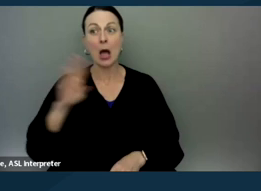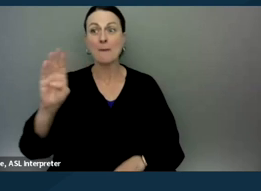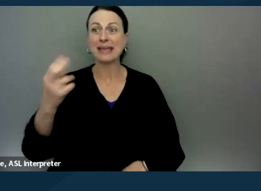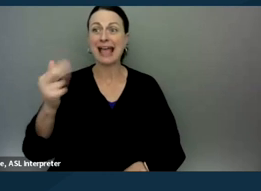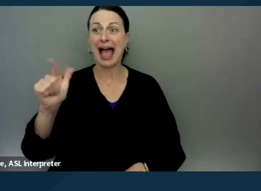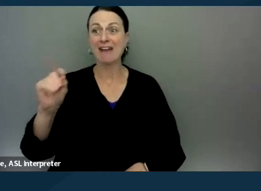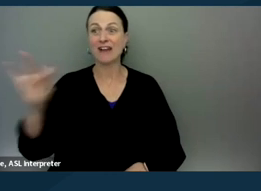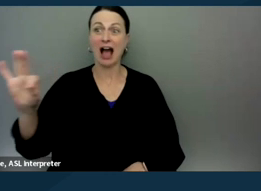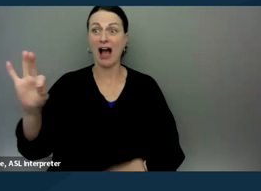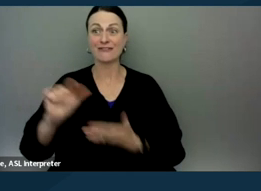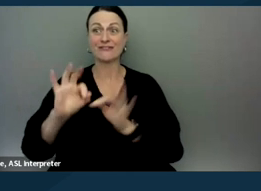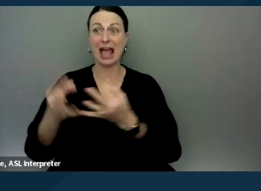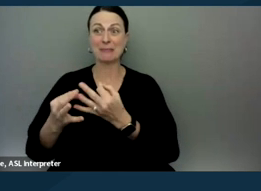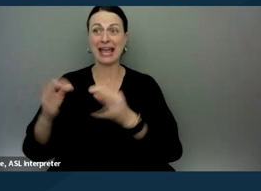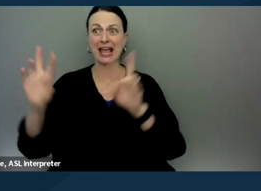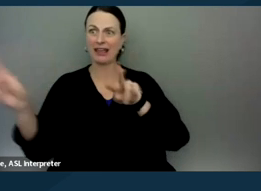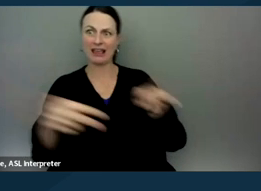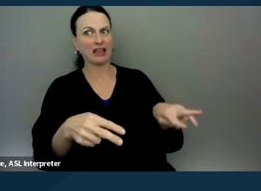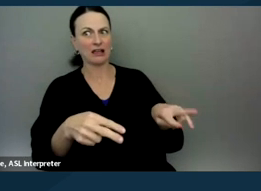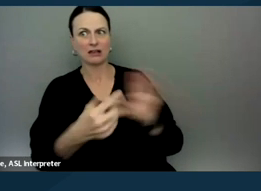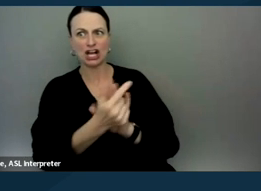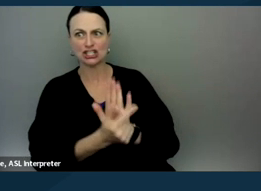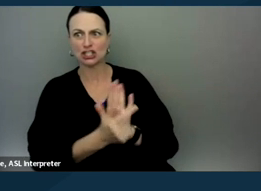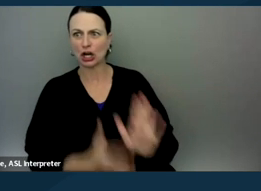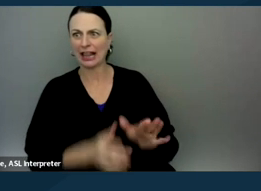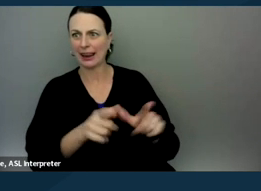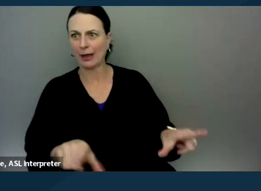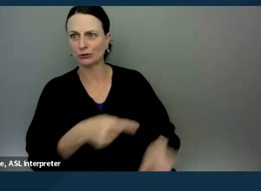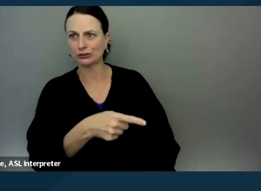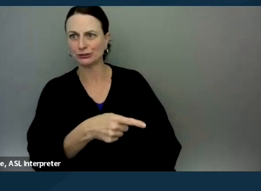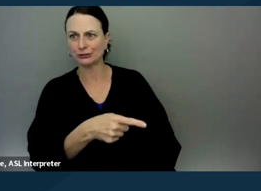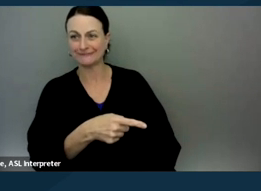you are there as an attorney. And it's important to know that oftentimes it,